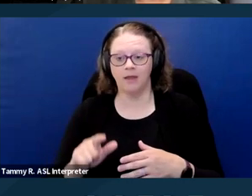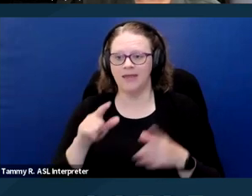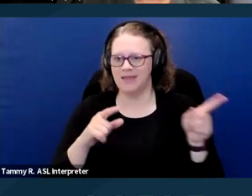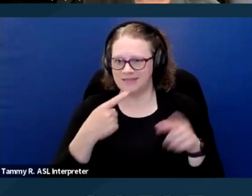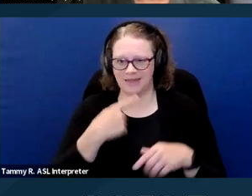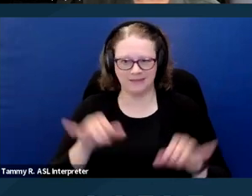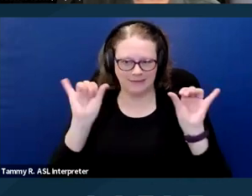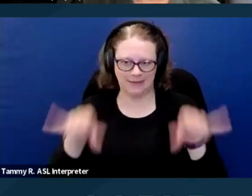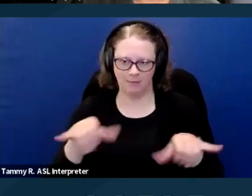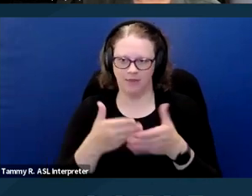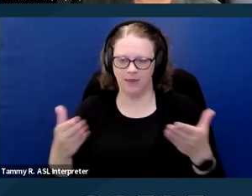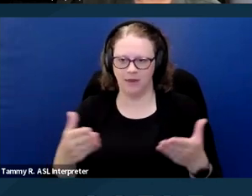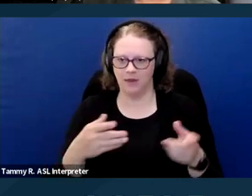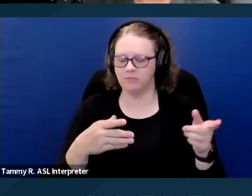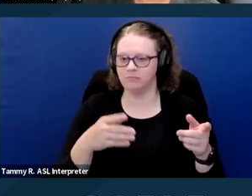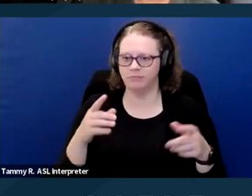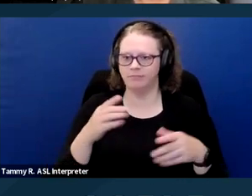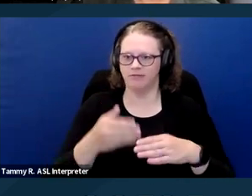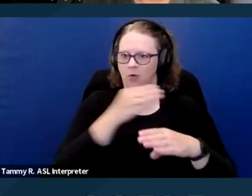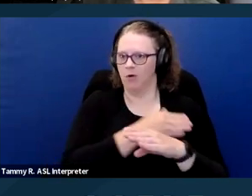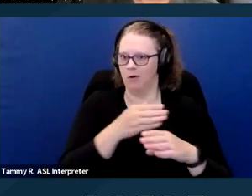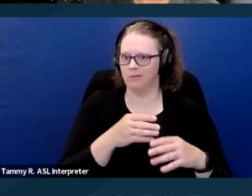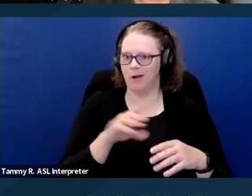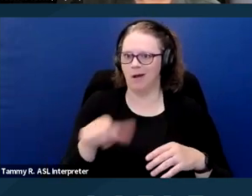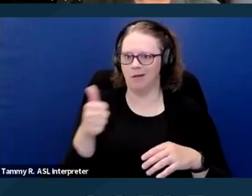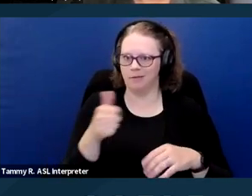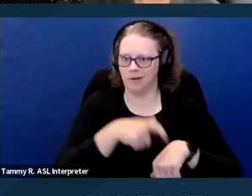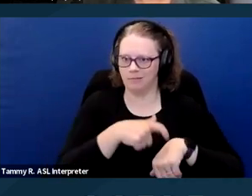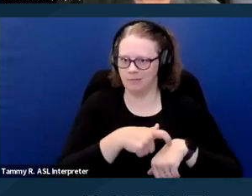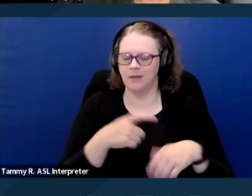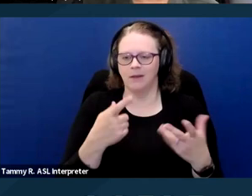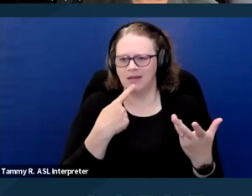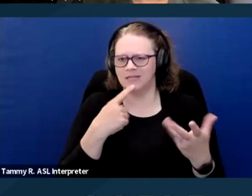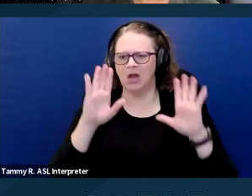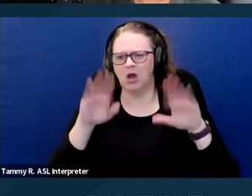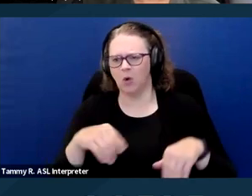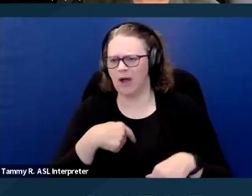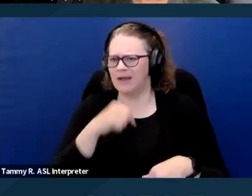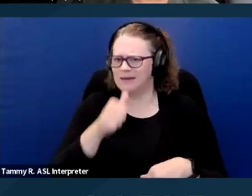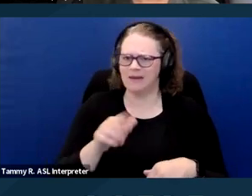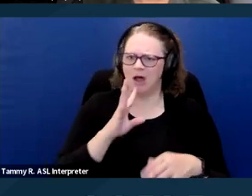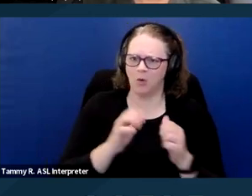that he did at the 9th Circuit level. That is that he didn't speak to Ms. McClendon directly